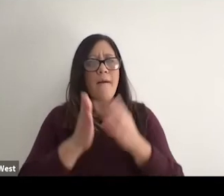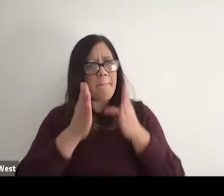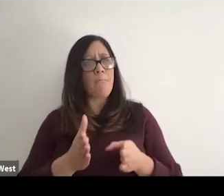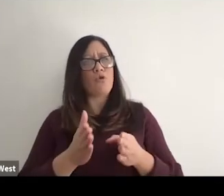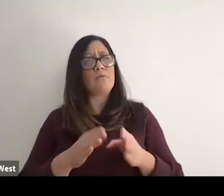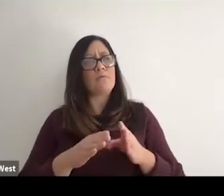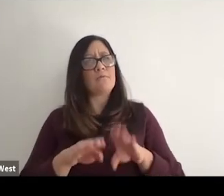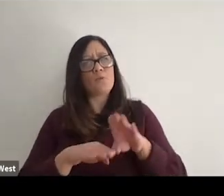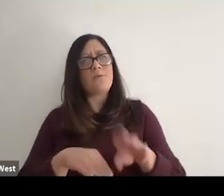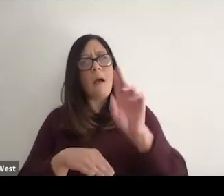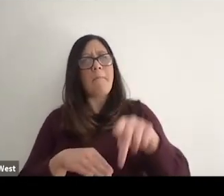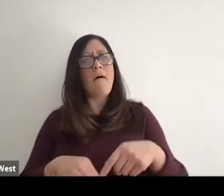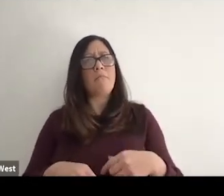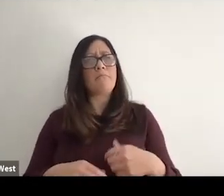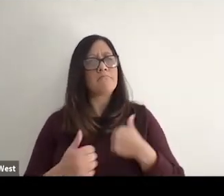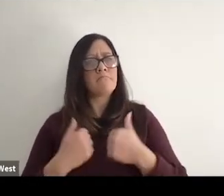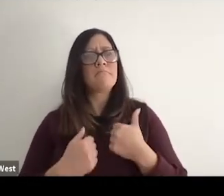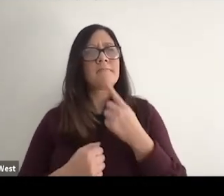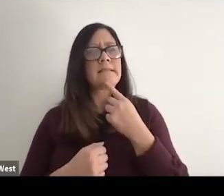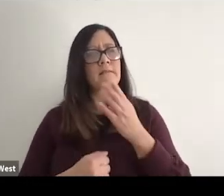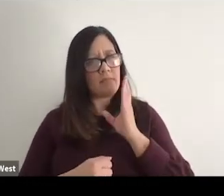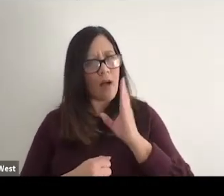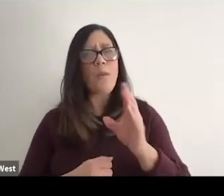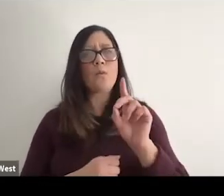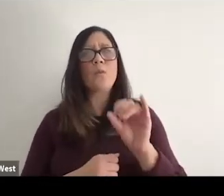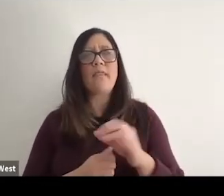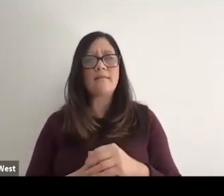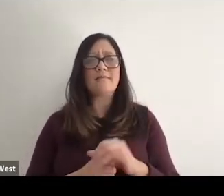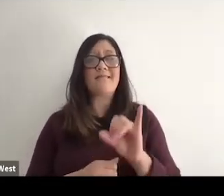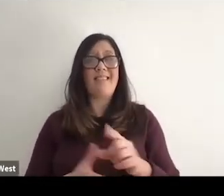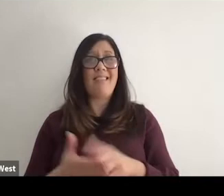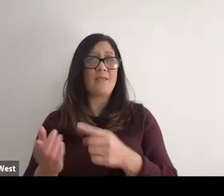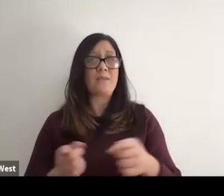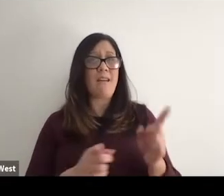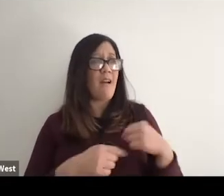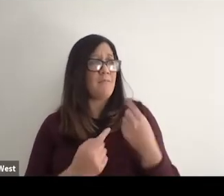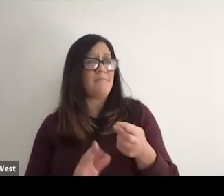to step up and say I'm going to do that and that's what's happened.